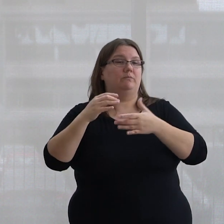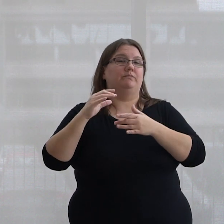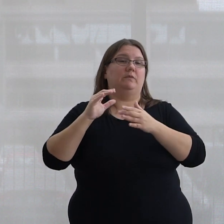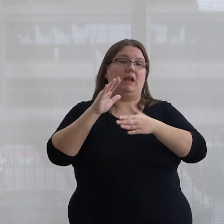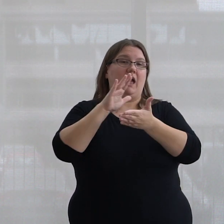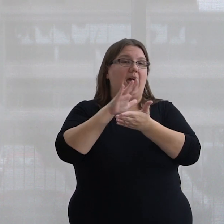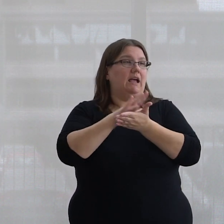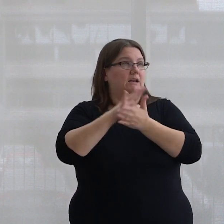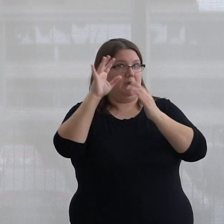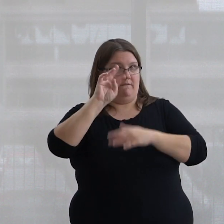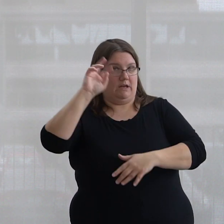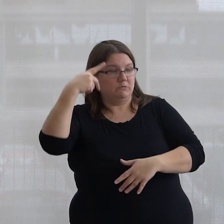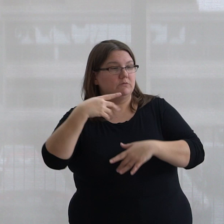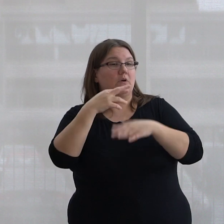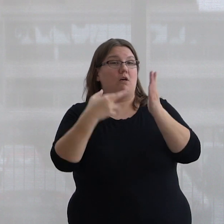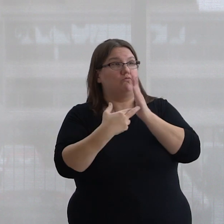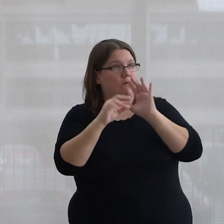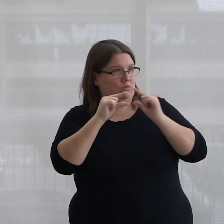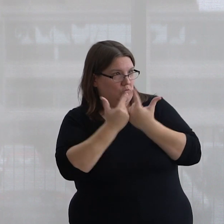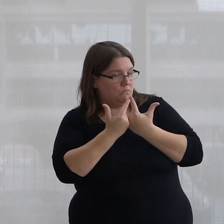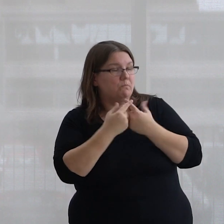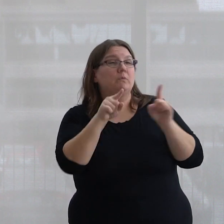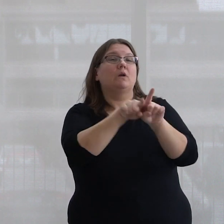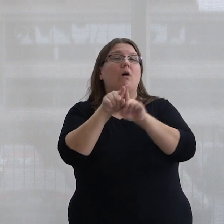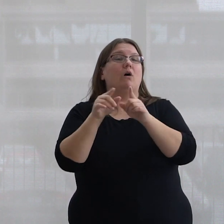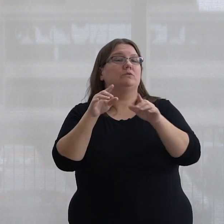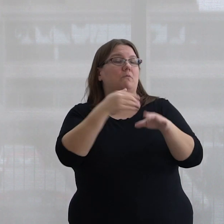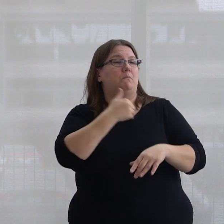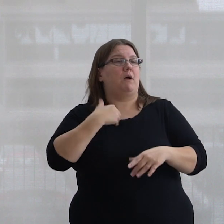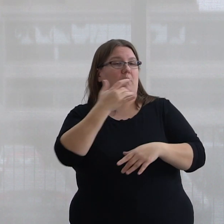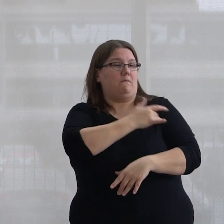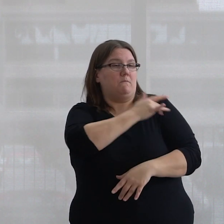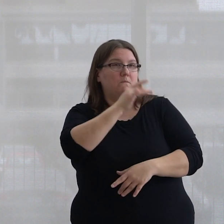Presidents, and the Reference Group, as well as serving as a member of the Province's Indigenous